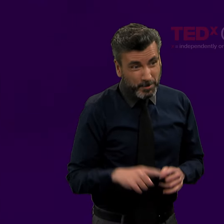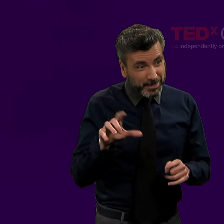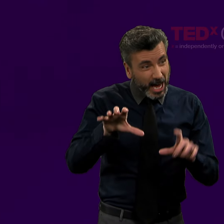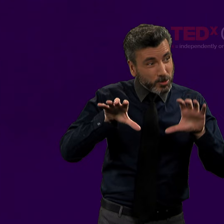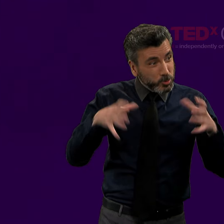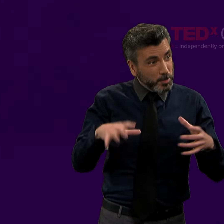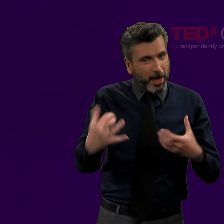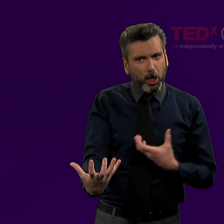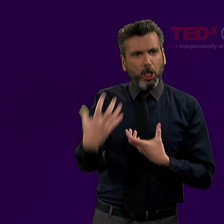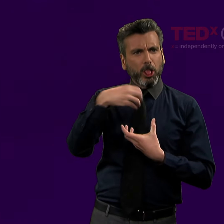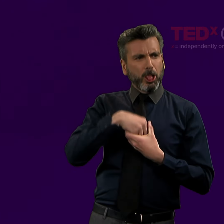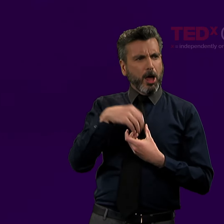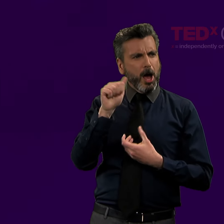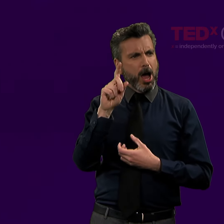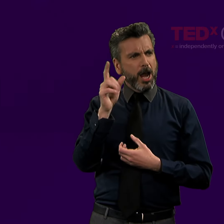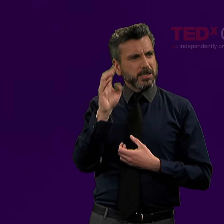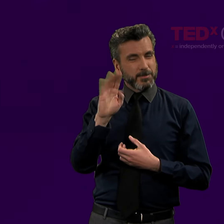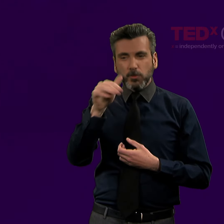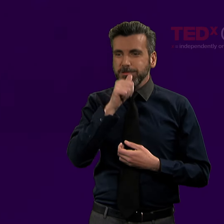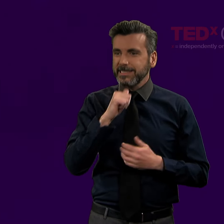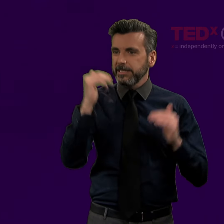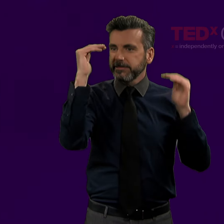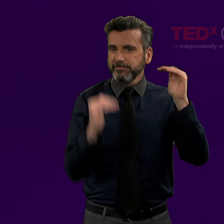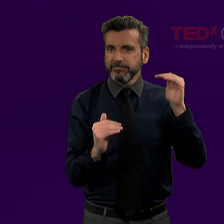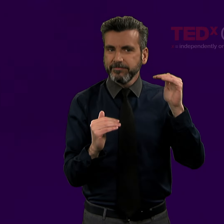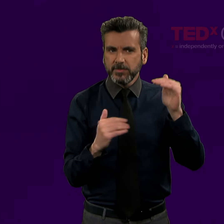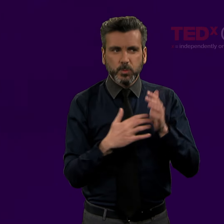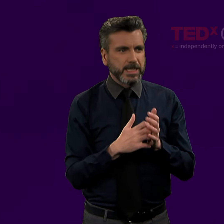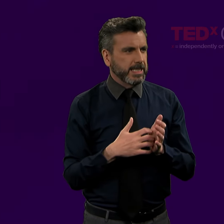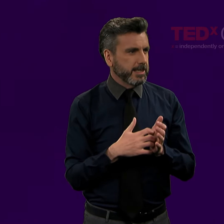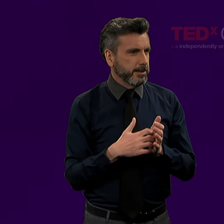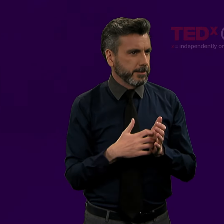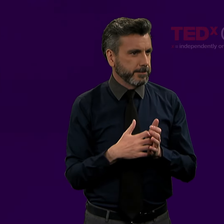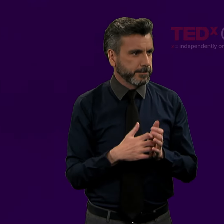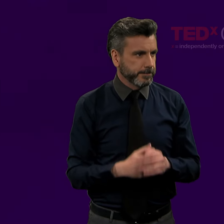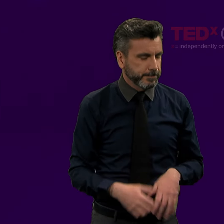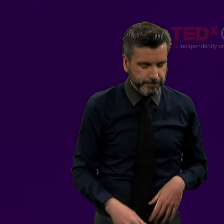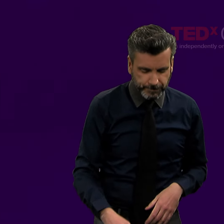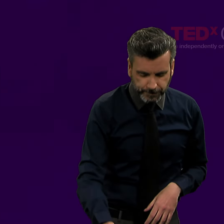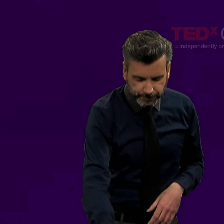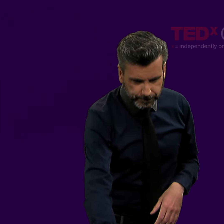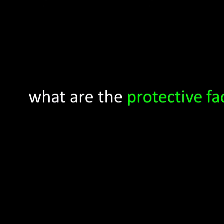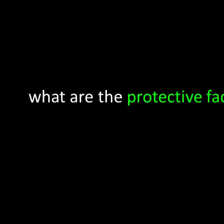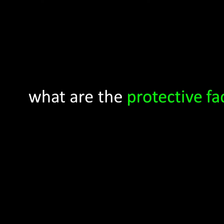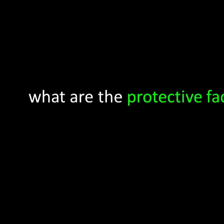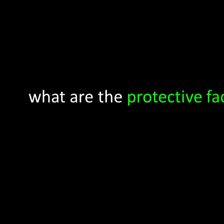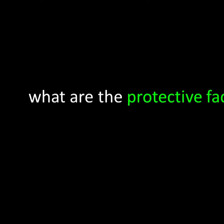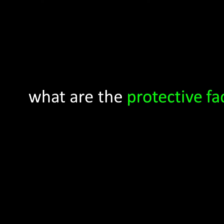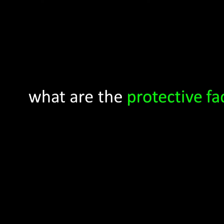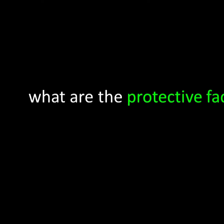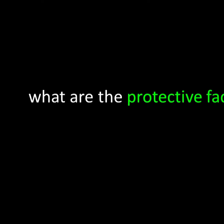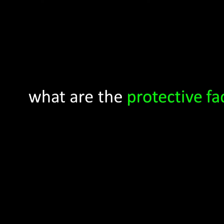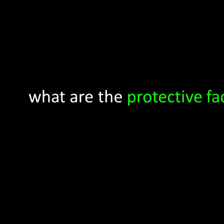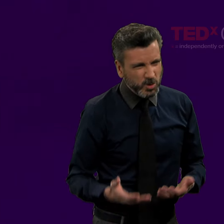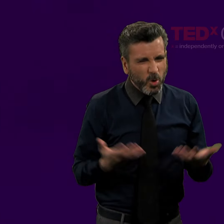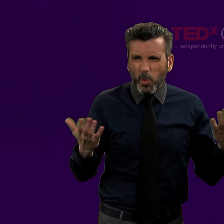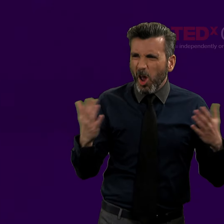Which was not the same for those who saw Deaf as bad. They clearly had internalized audism and had weak resilience.